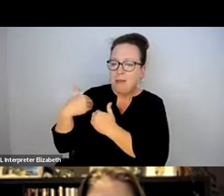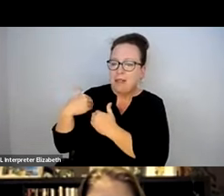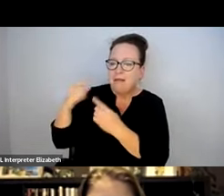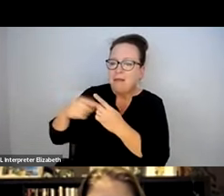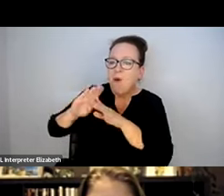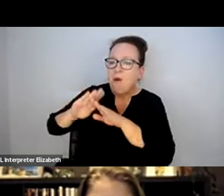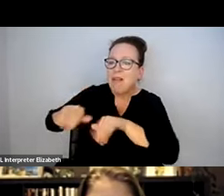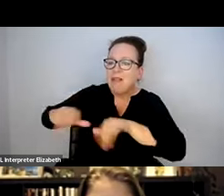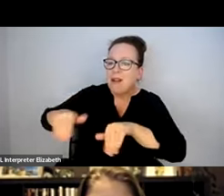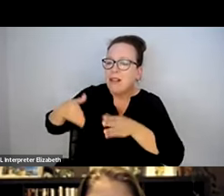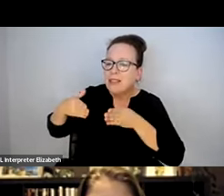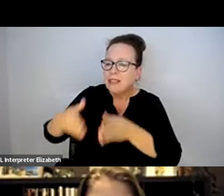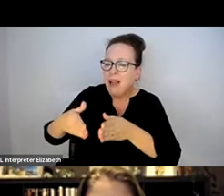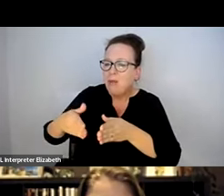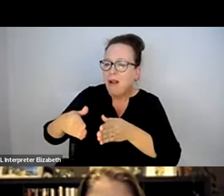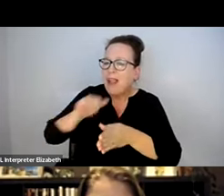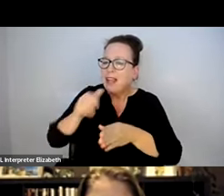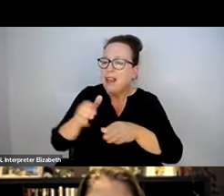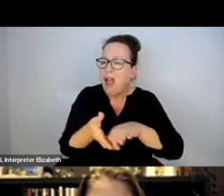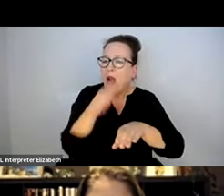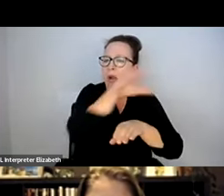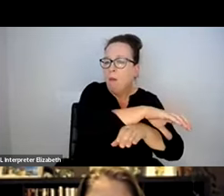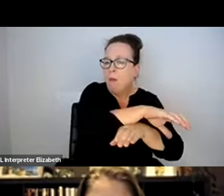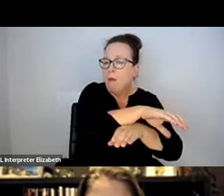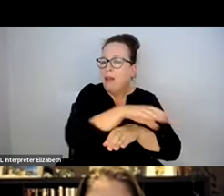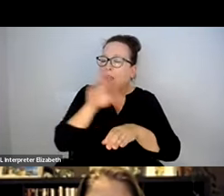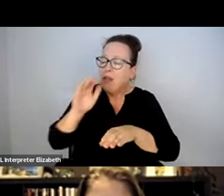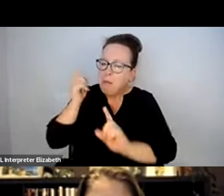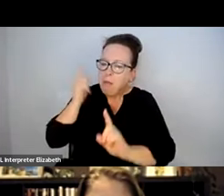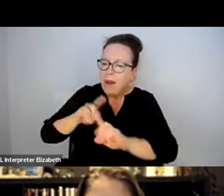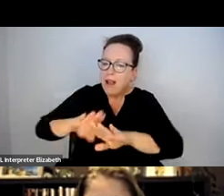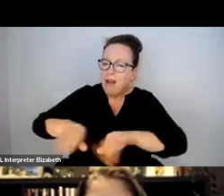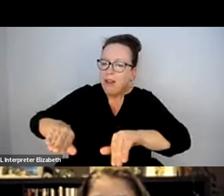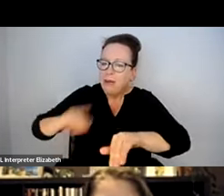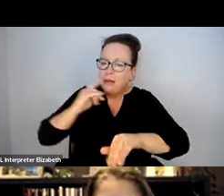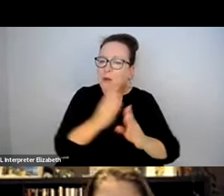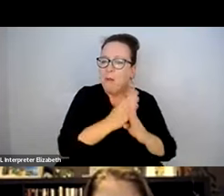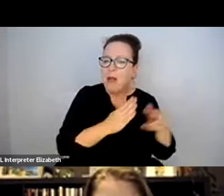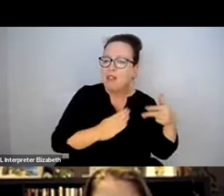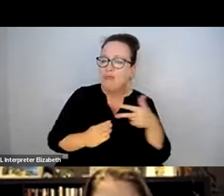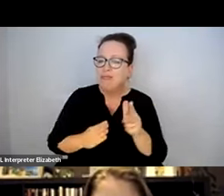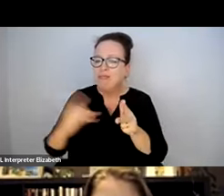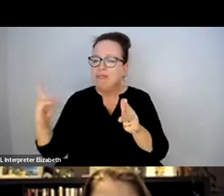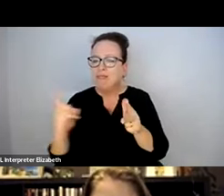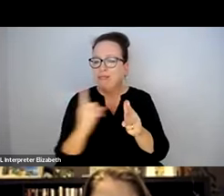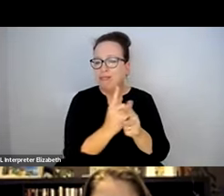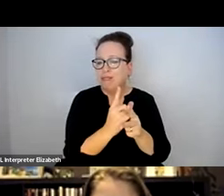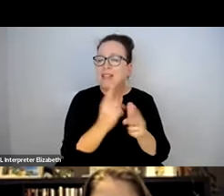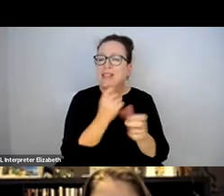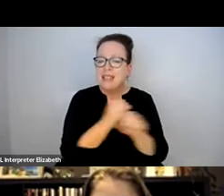ABOUT MAKING ABUTTERS UNDERSTAND THEIR RESPONSIBILITIES WITH CLEARING SPOTS SPECIFICALLY FOR PEOPLE TO GET ON AND OFF BUSES,